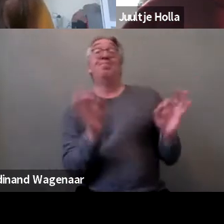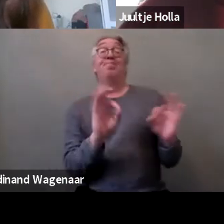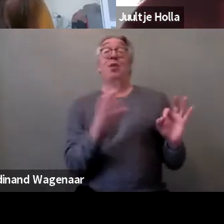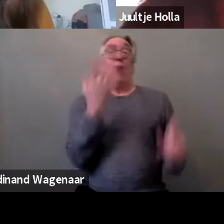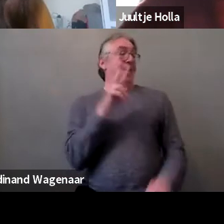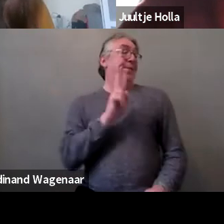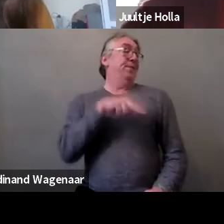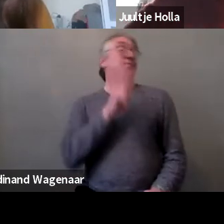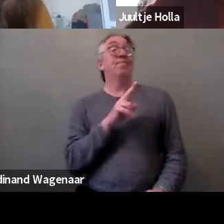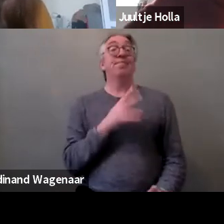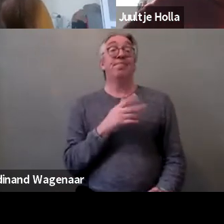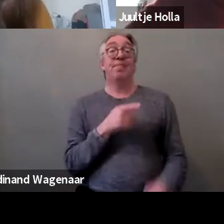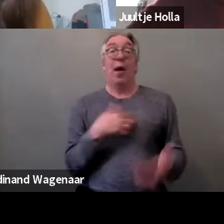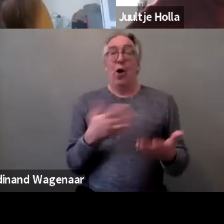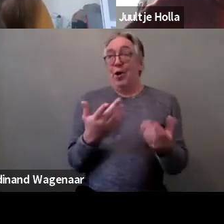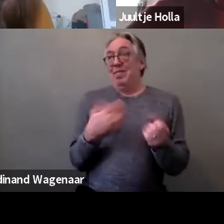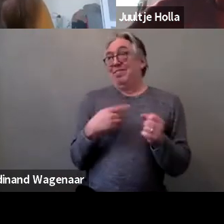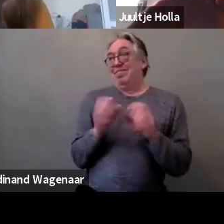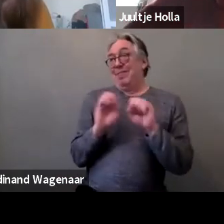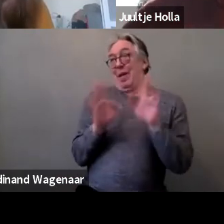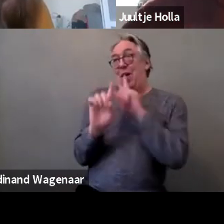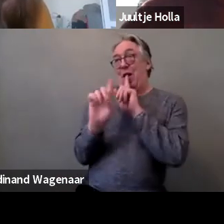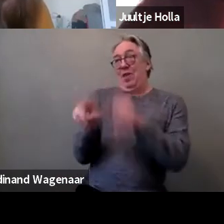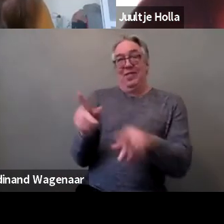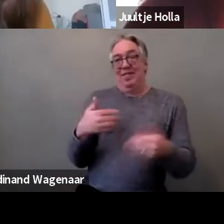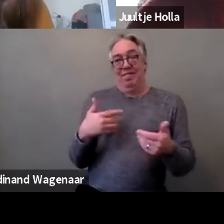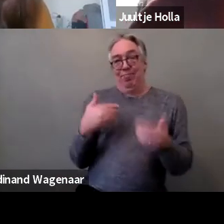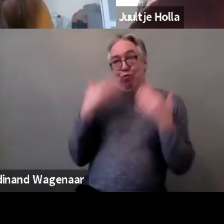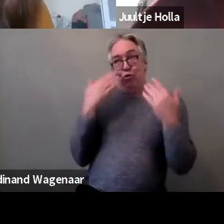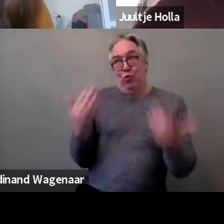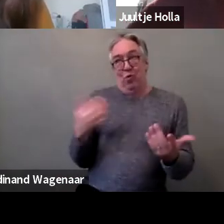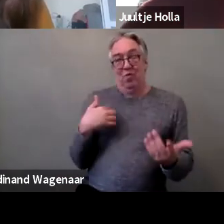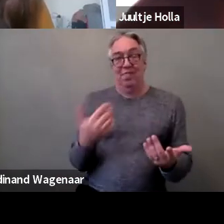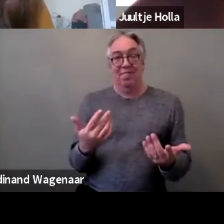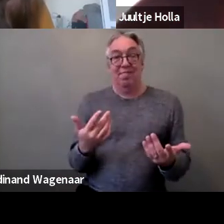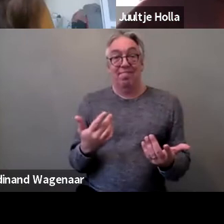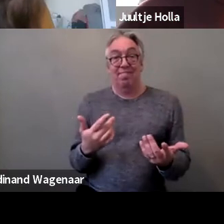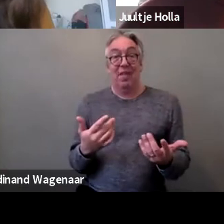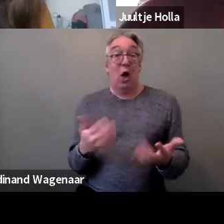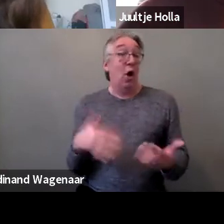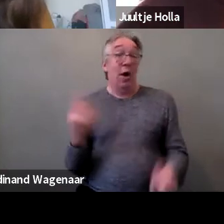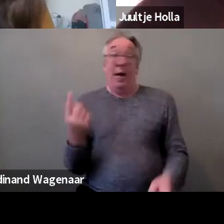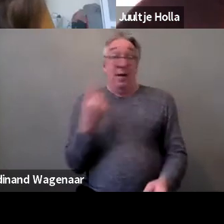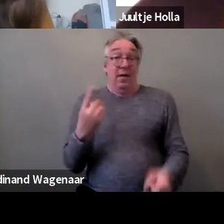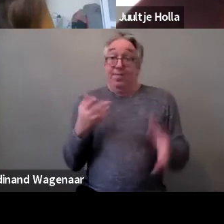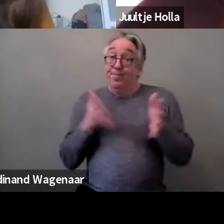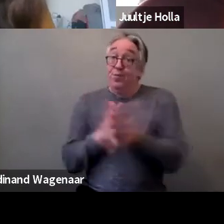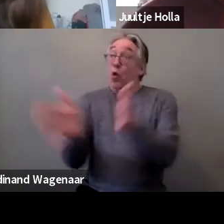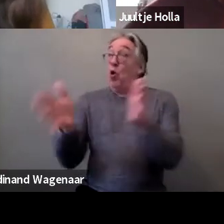I don't have an answer in the terms what to do about it other than talk about it, and letting people know